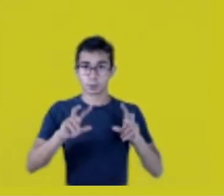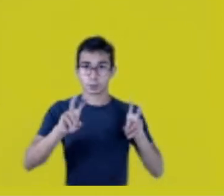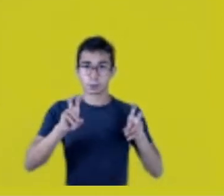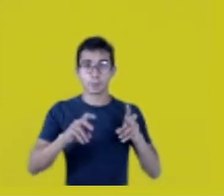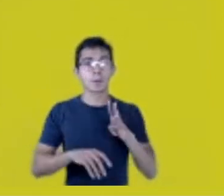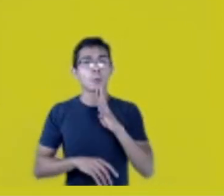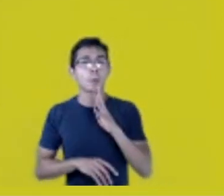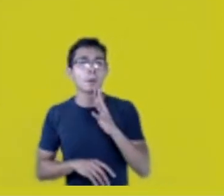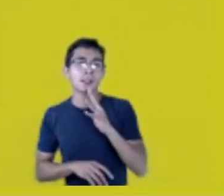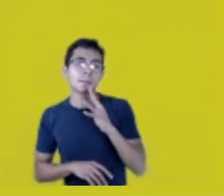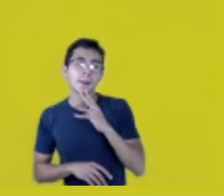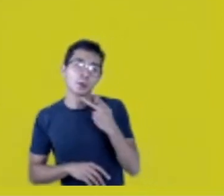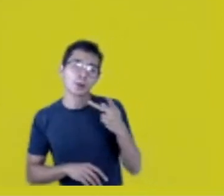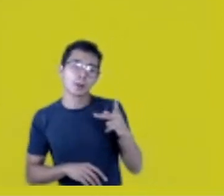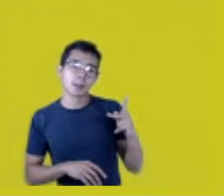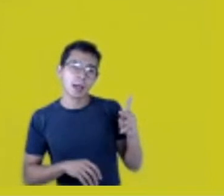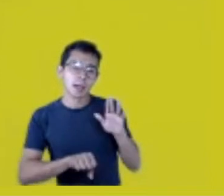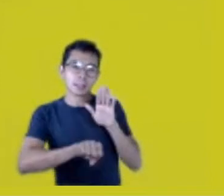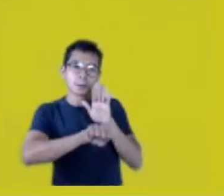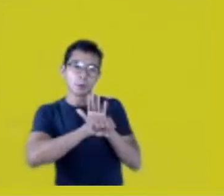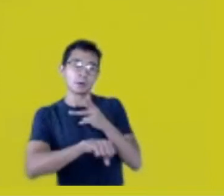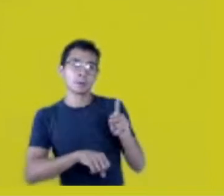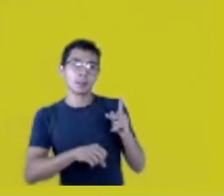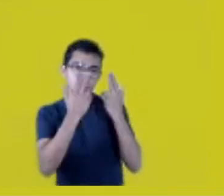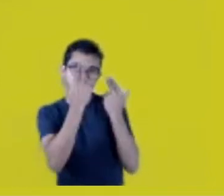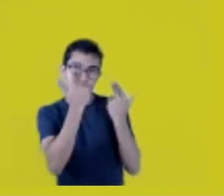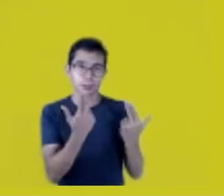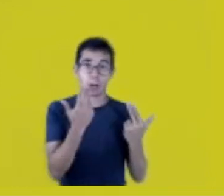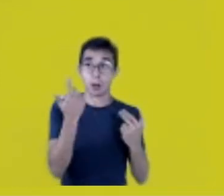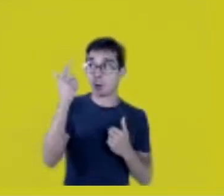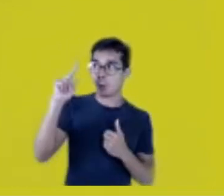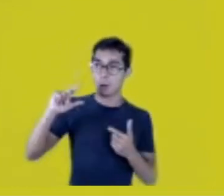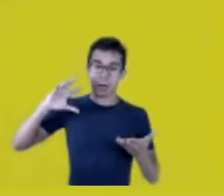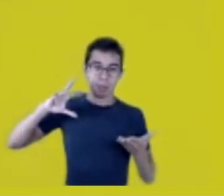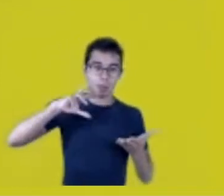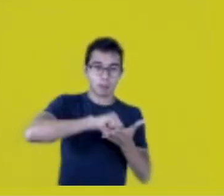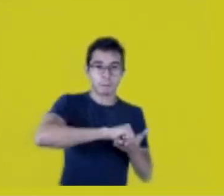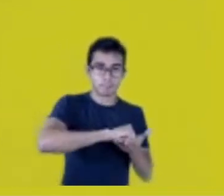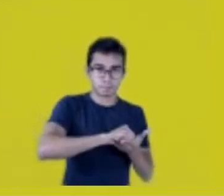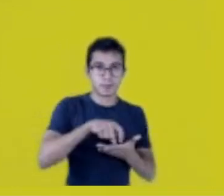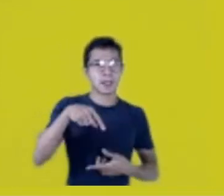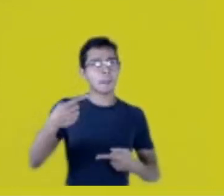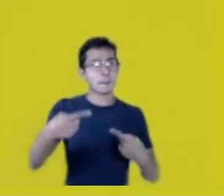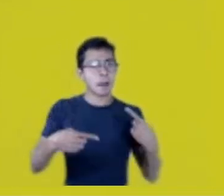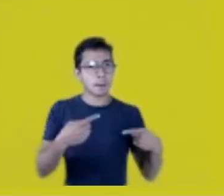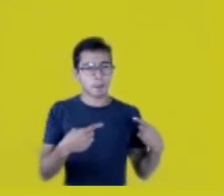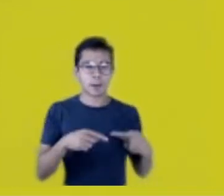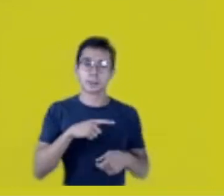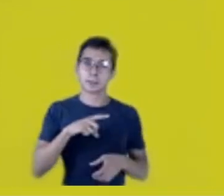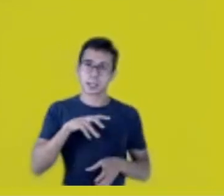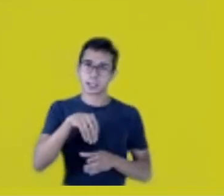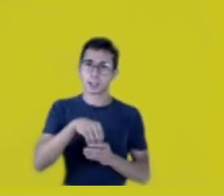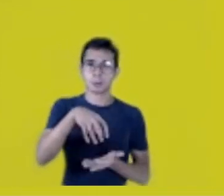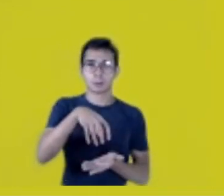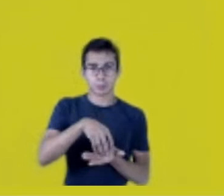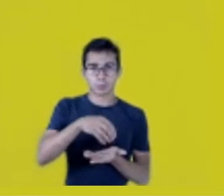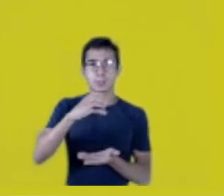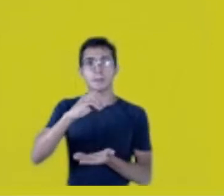belongs here, in this place, CPT, this place of theatrical thought